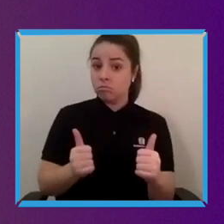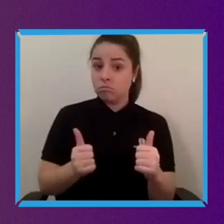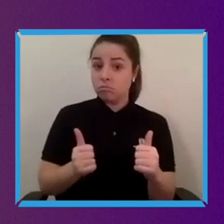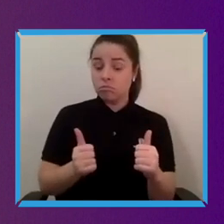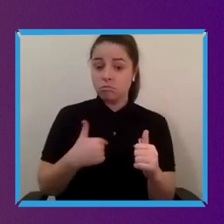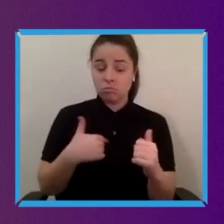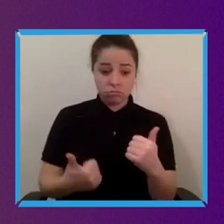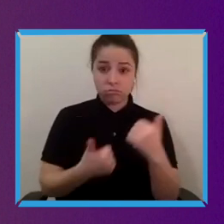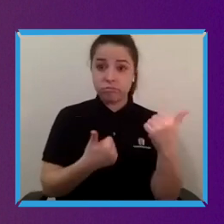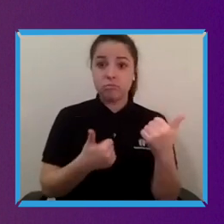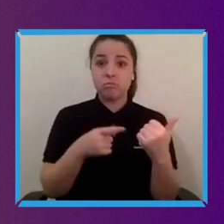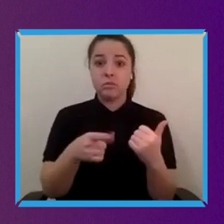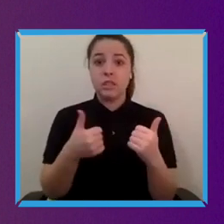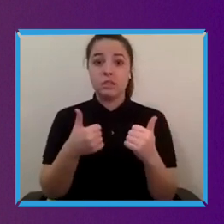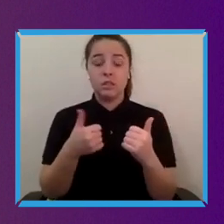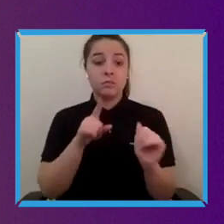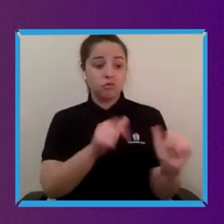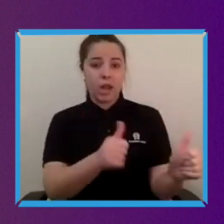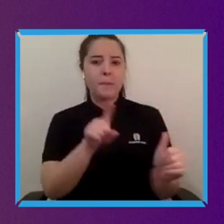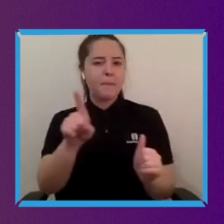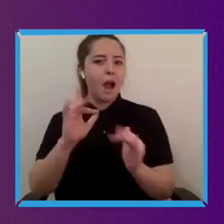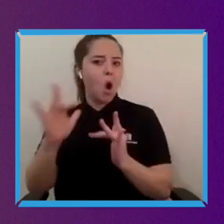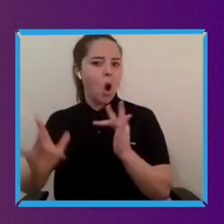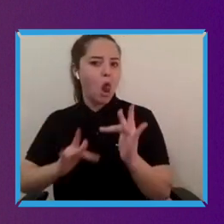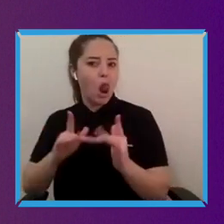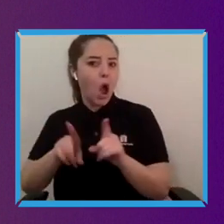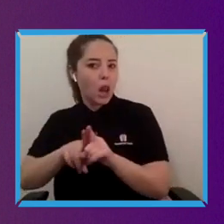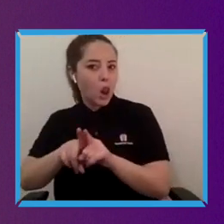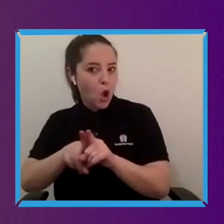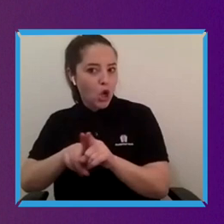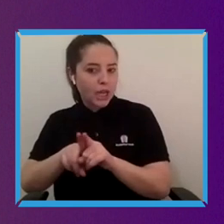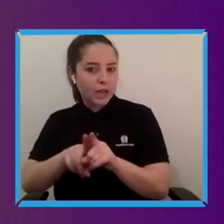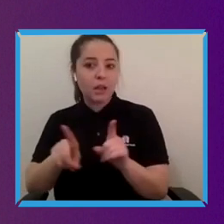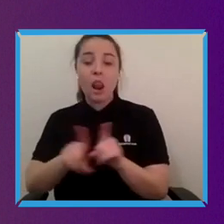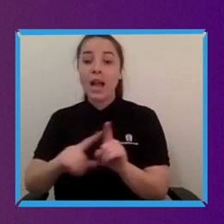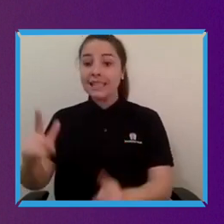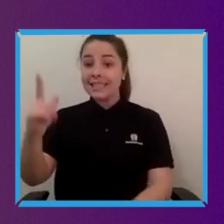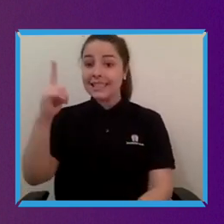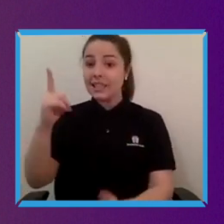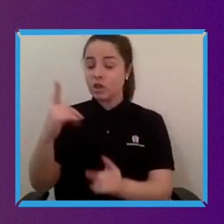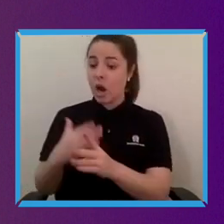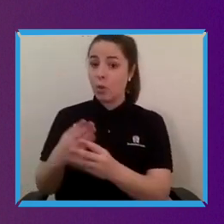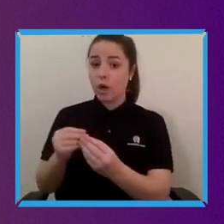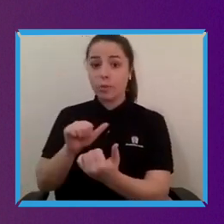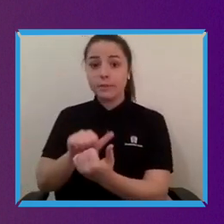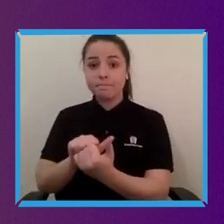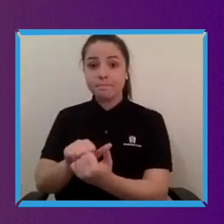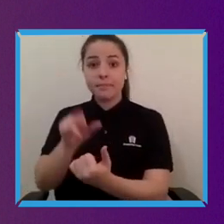Online learning is another so I've heard some really great stories from teachers working with young people with autism about how COVID in remote